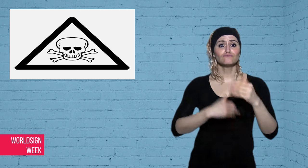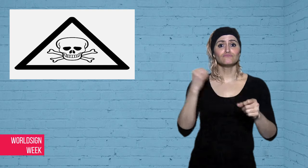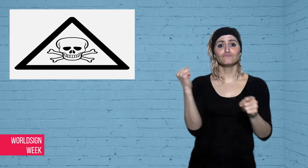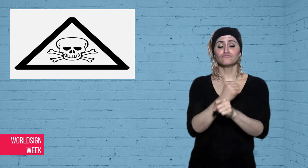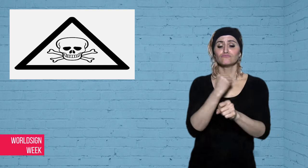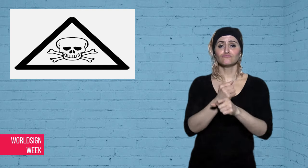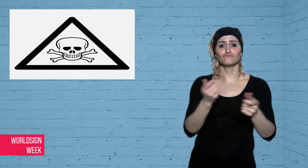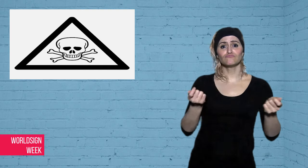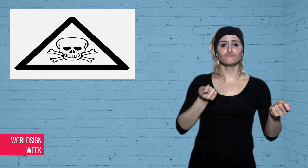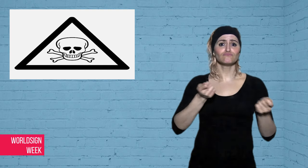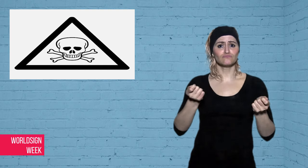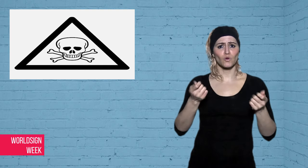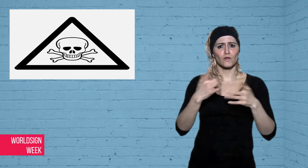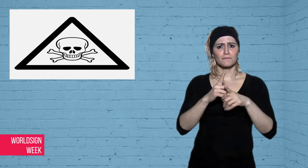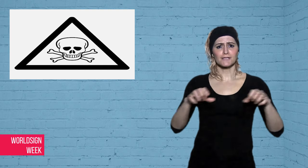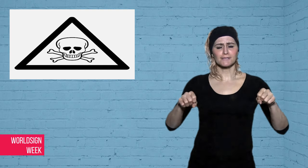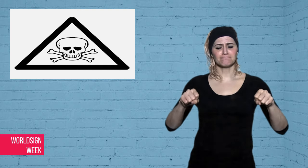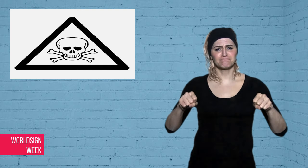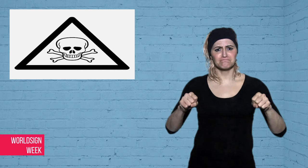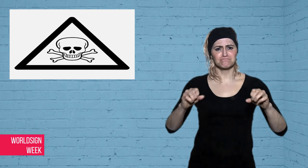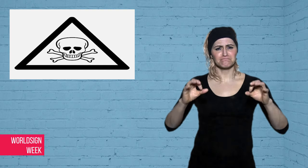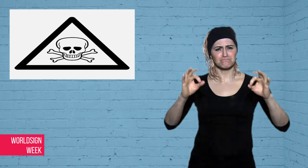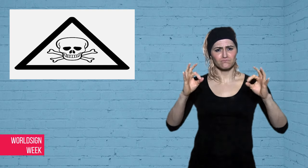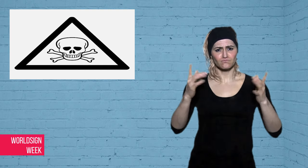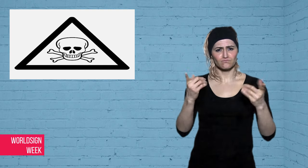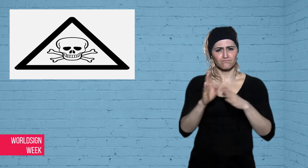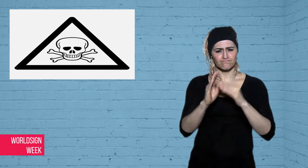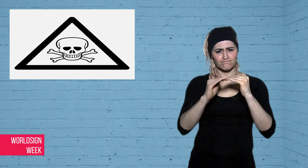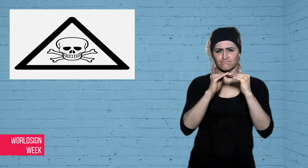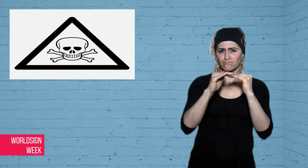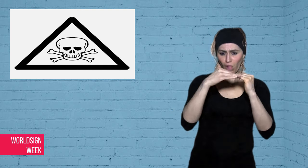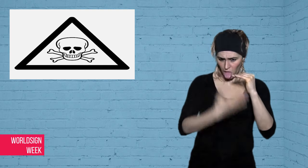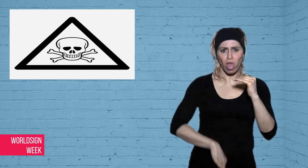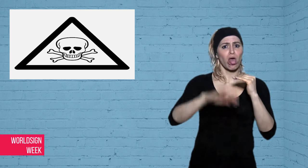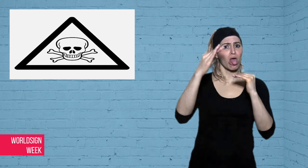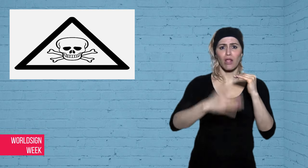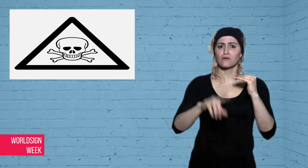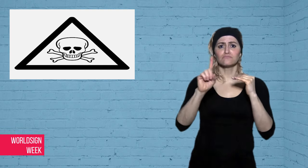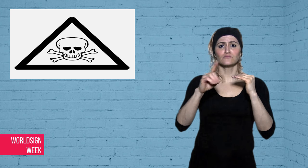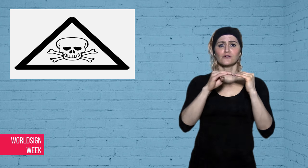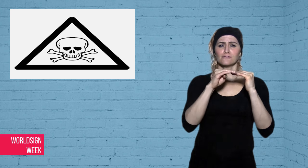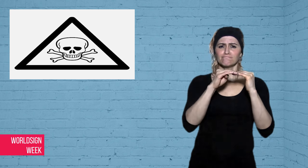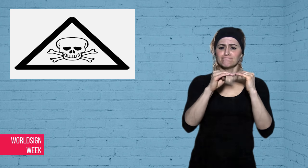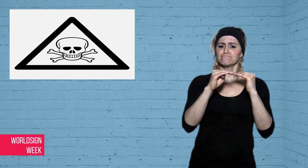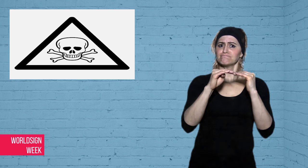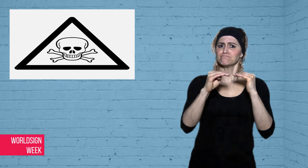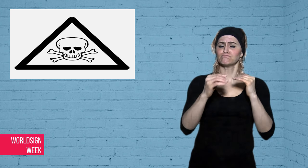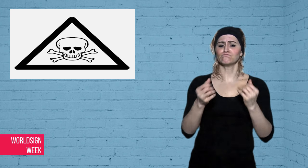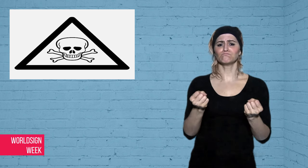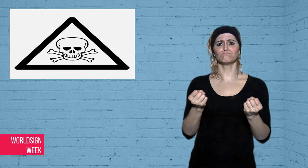leadership, he transformed a conflicted